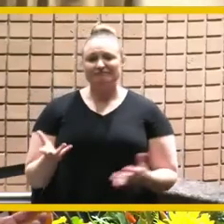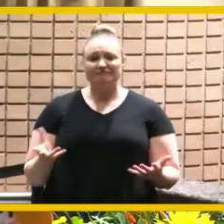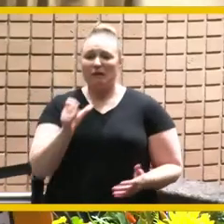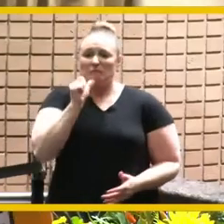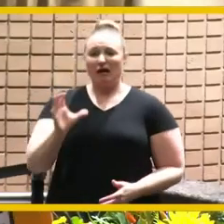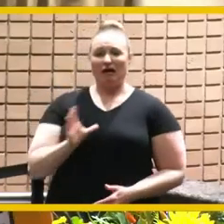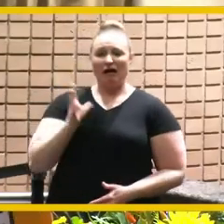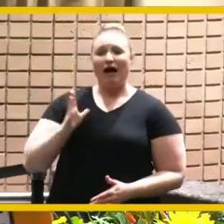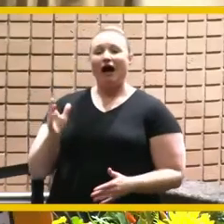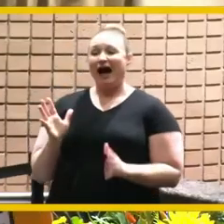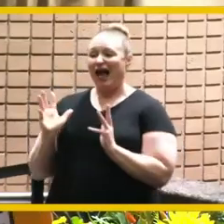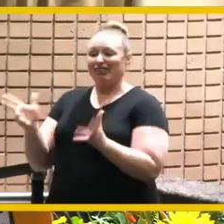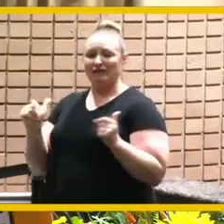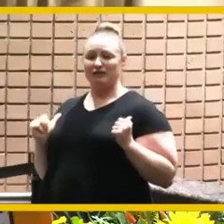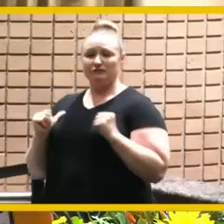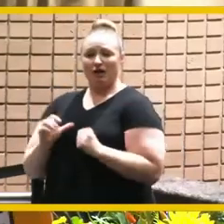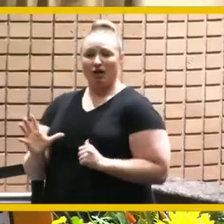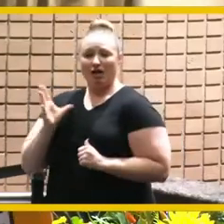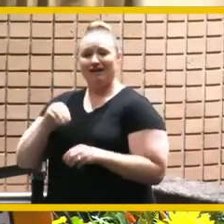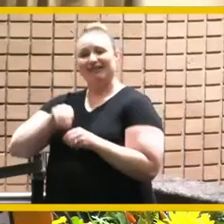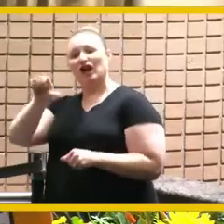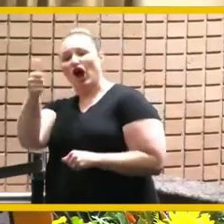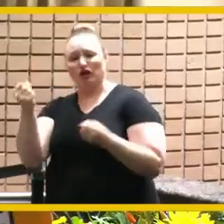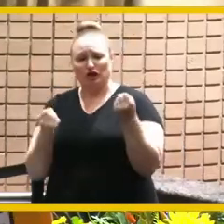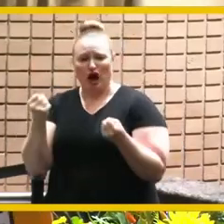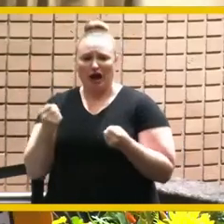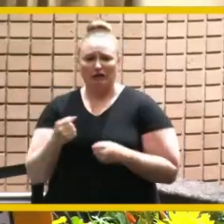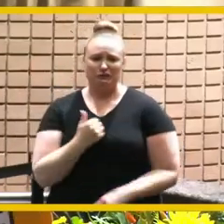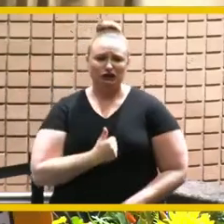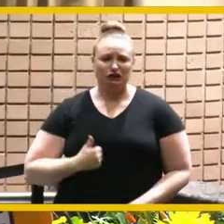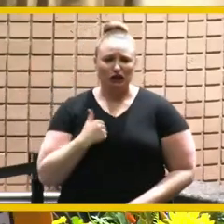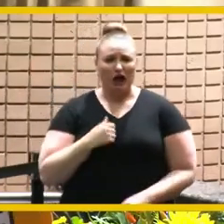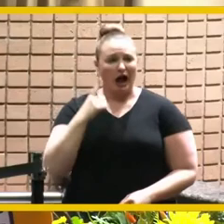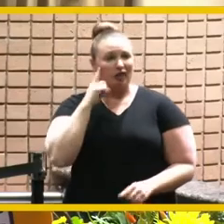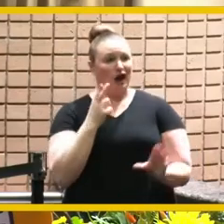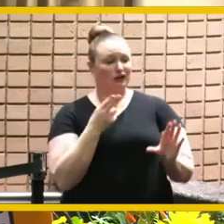on the other car so i feel like i crashed the party i chris hey i brought the boots for you